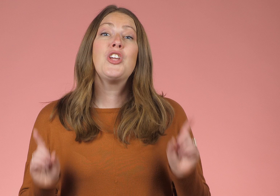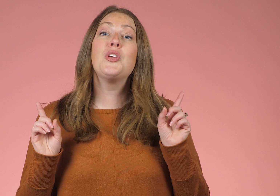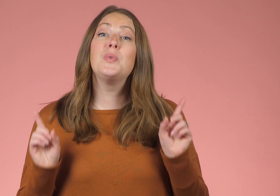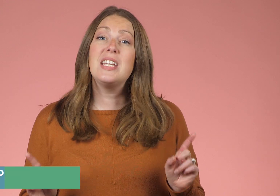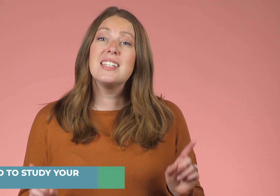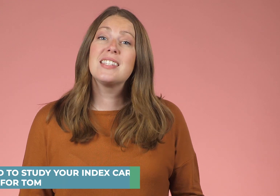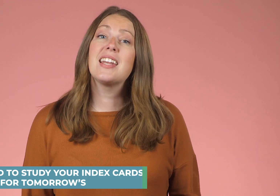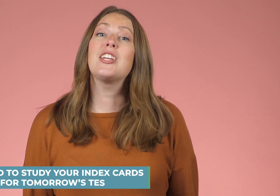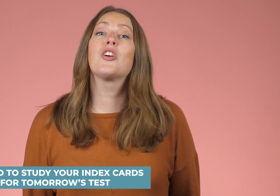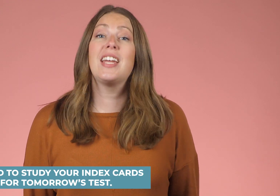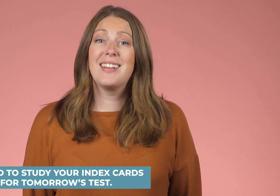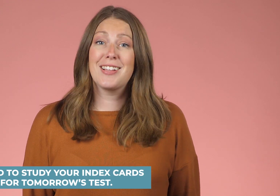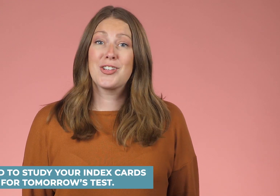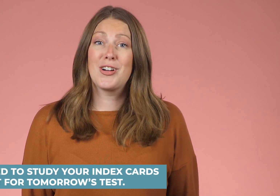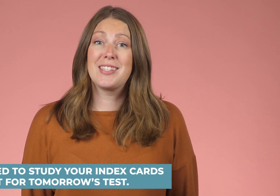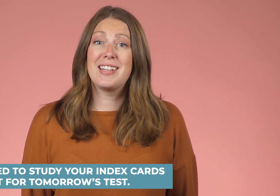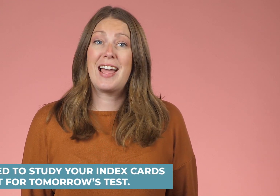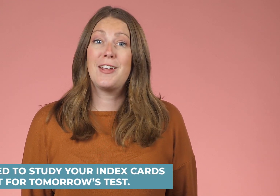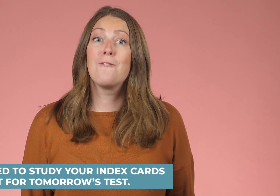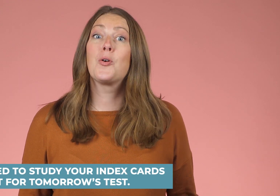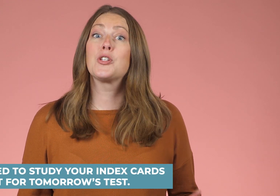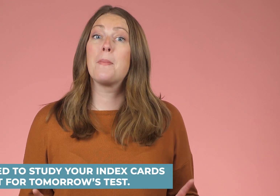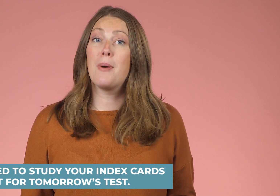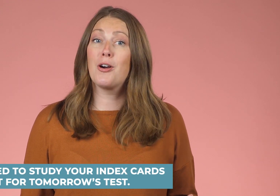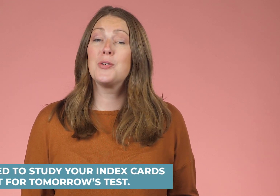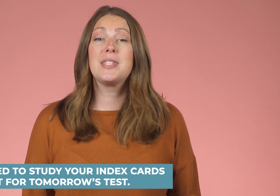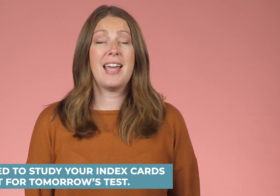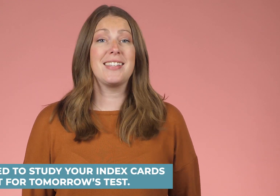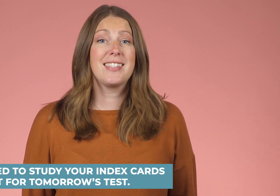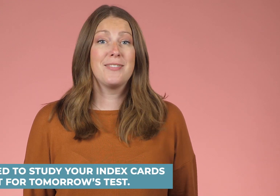You need to study your index cards tonight for tomorrow's test.